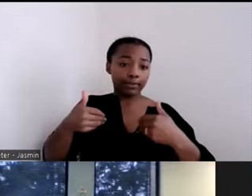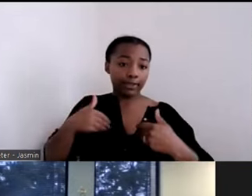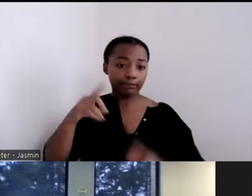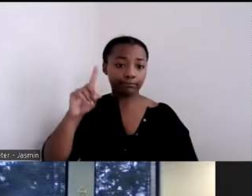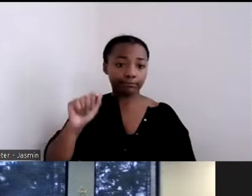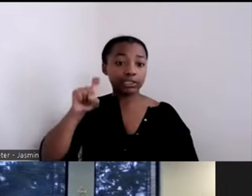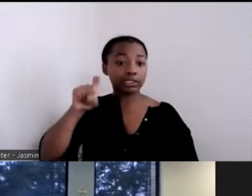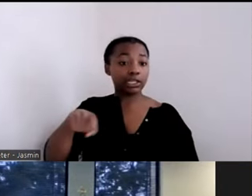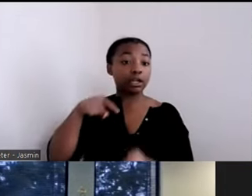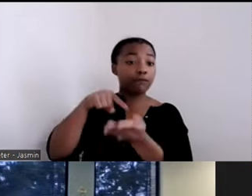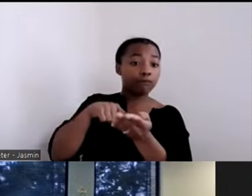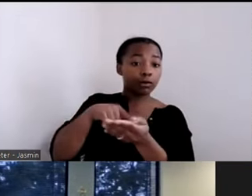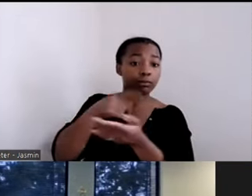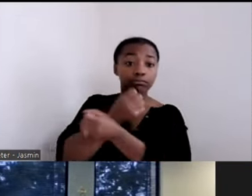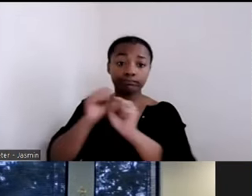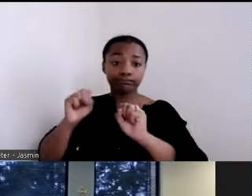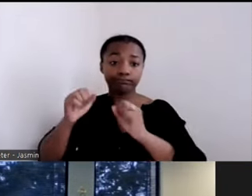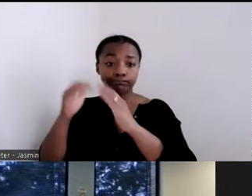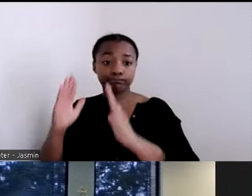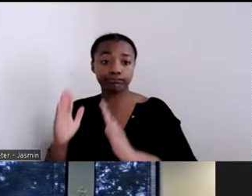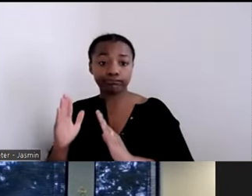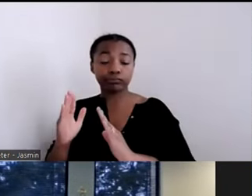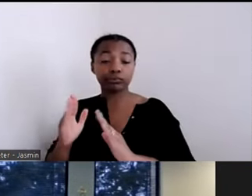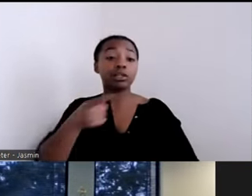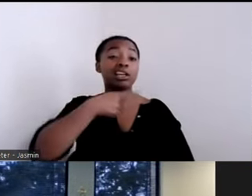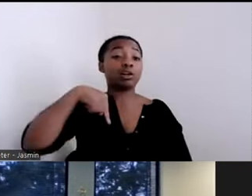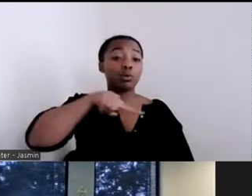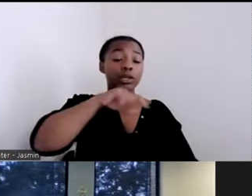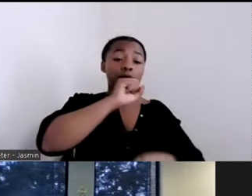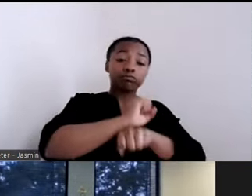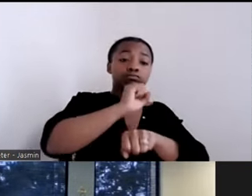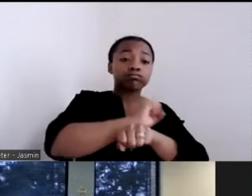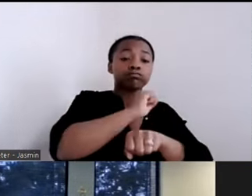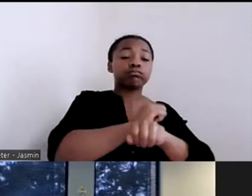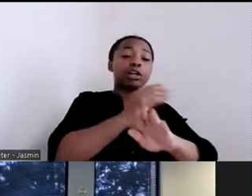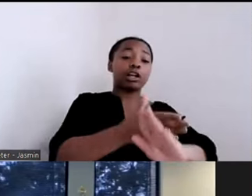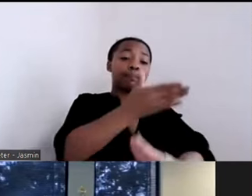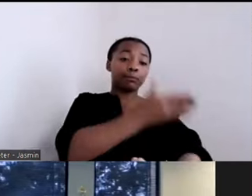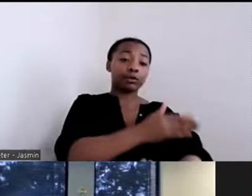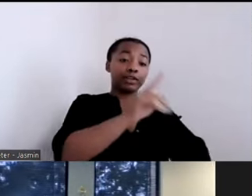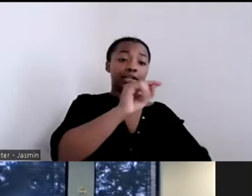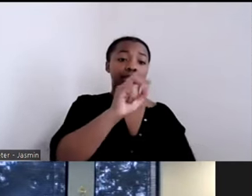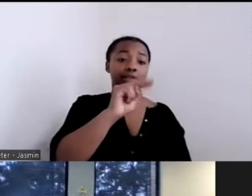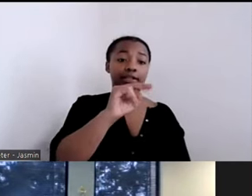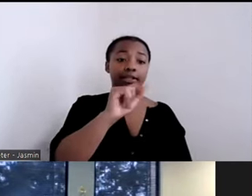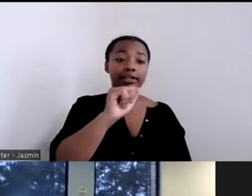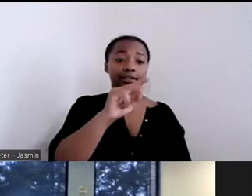hard on improving tenant selection so people aren’t turned down as often and